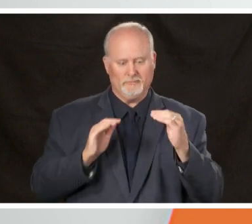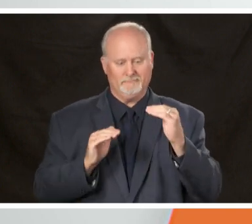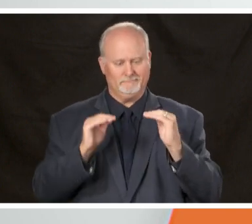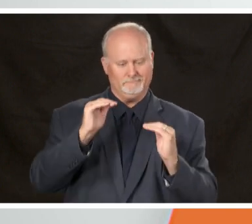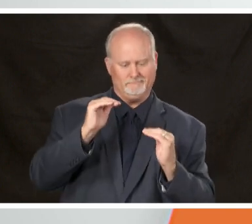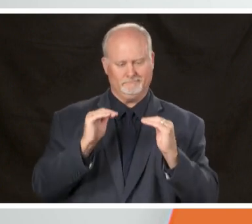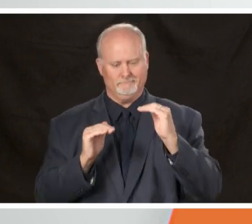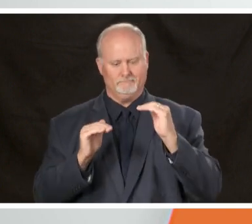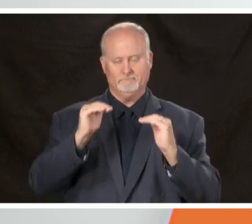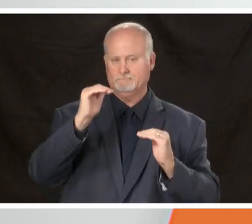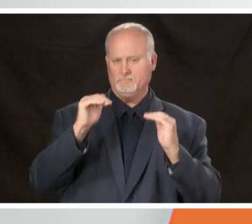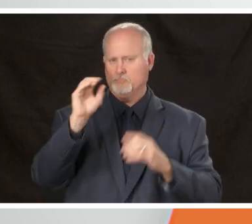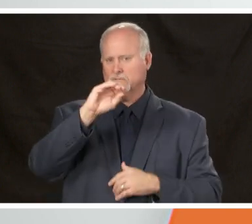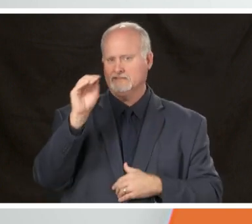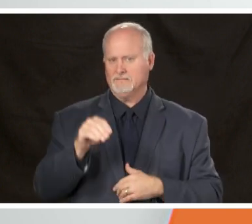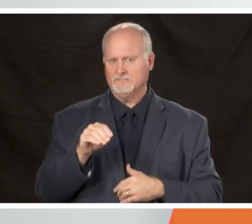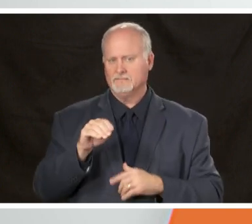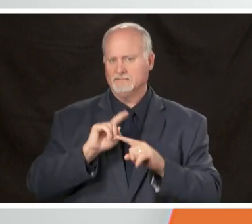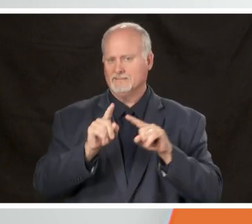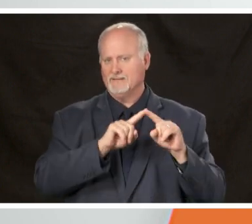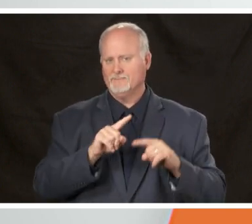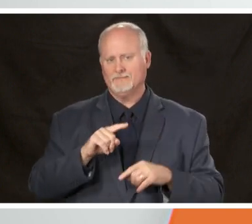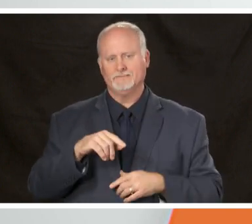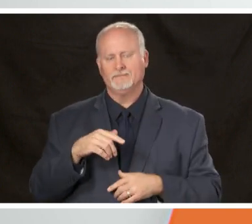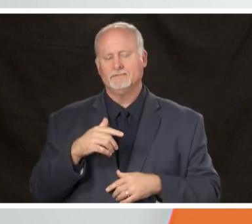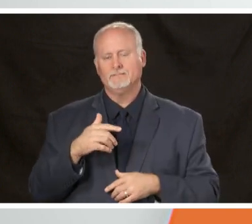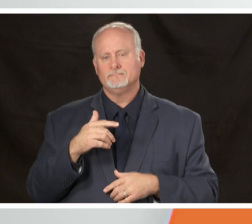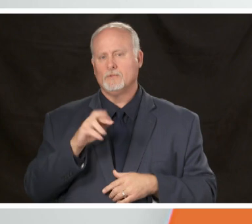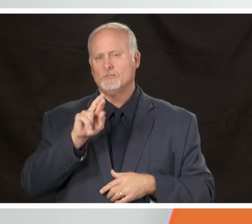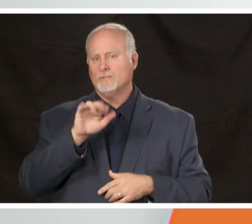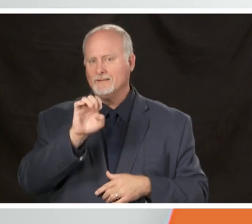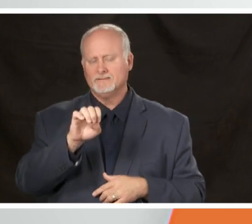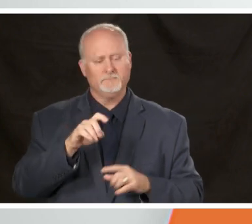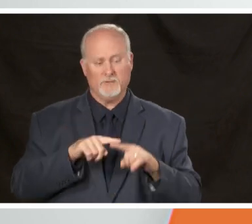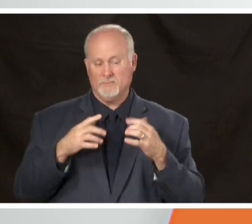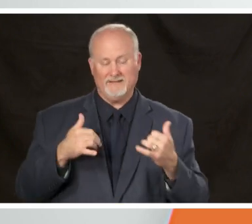other but currently that's where we are we're not seeing a very big disparity